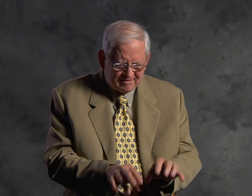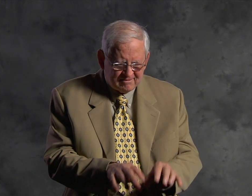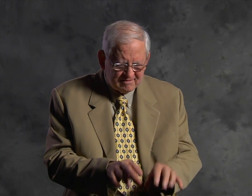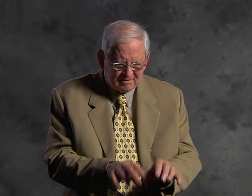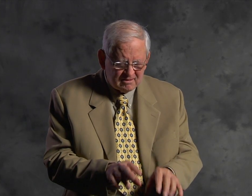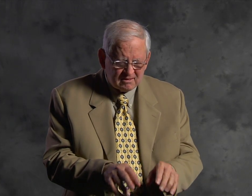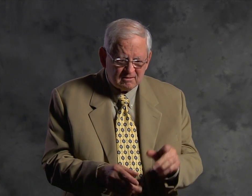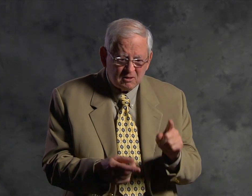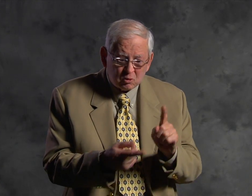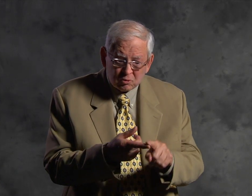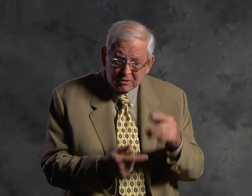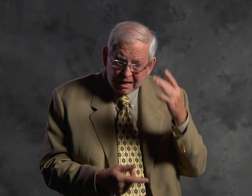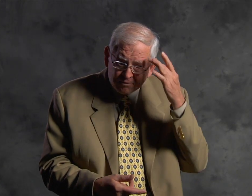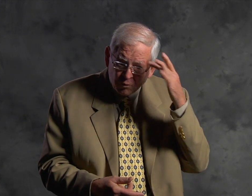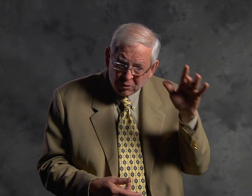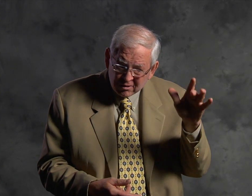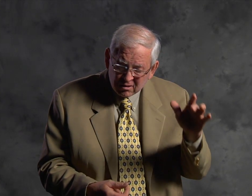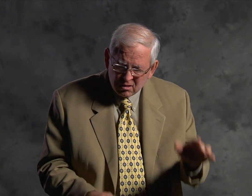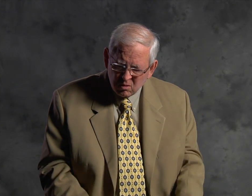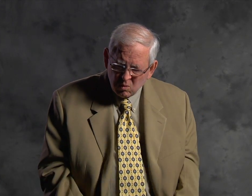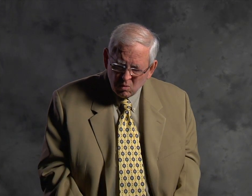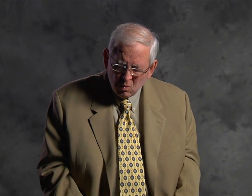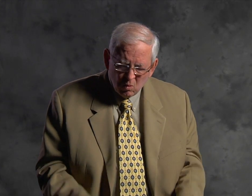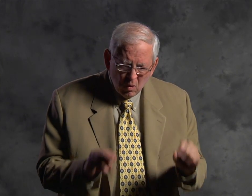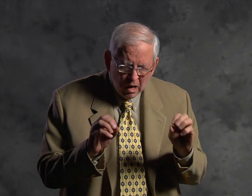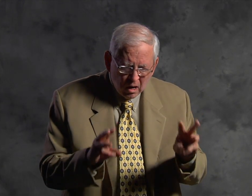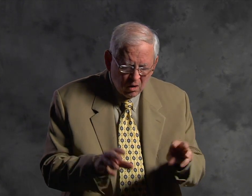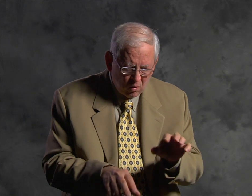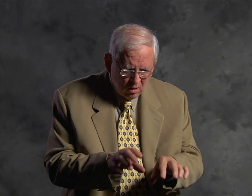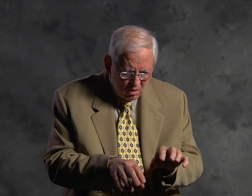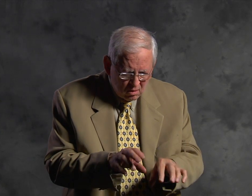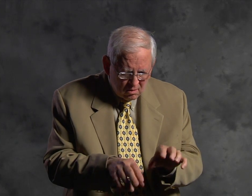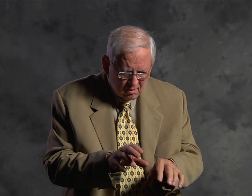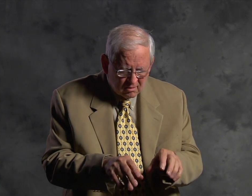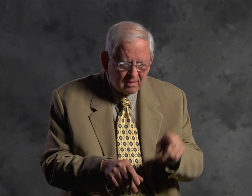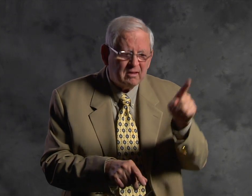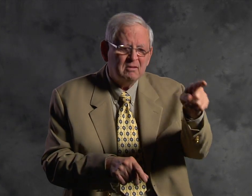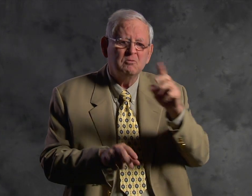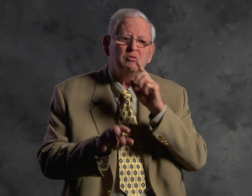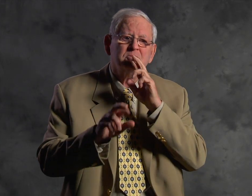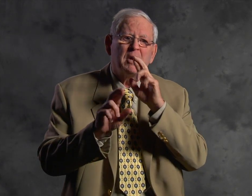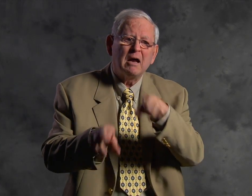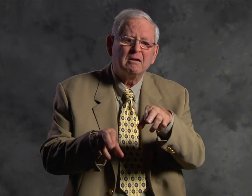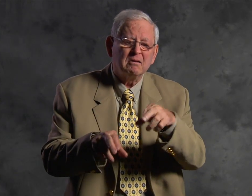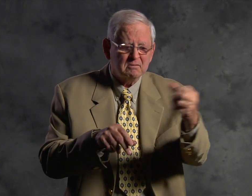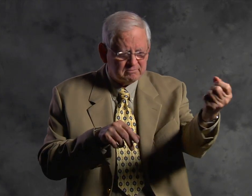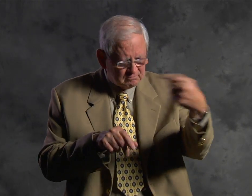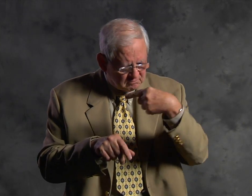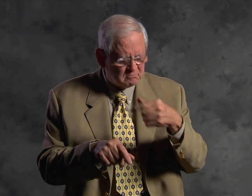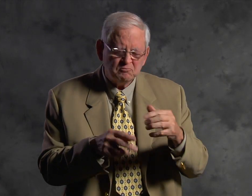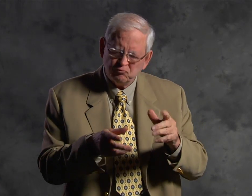To be able to communicate directly to california for the first time.